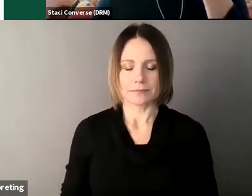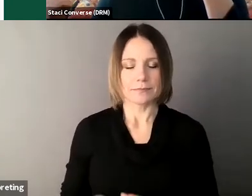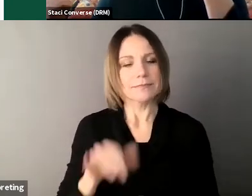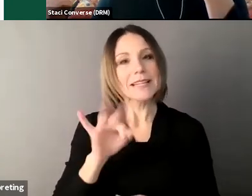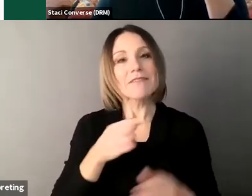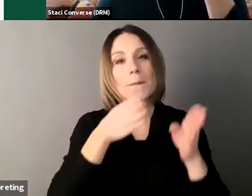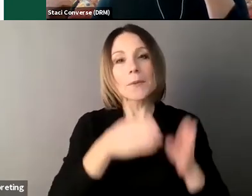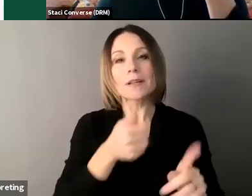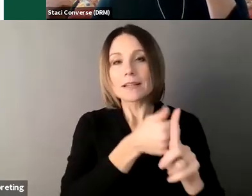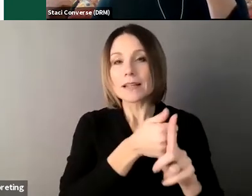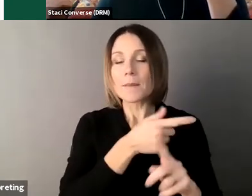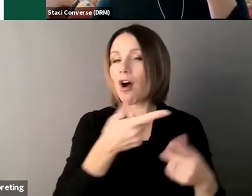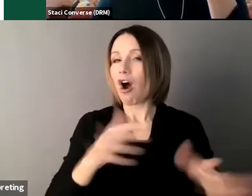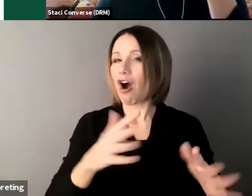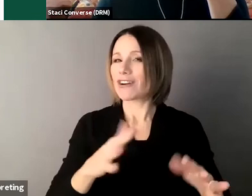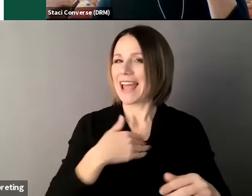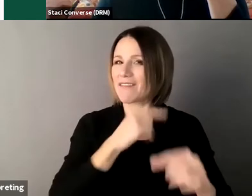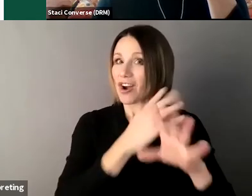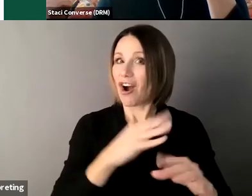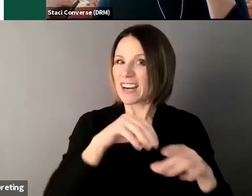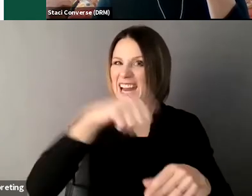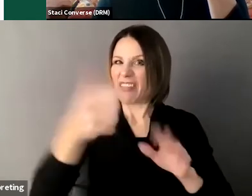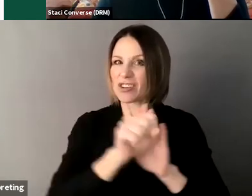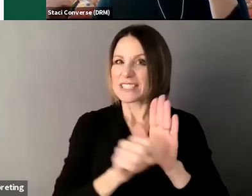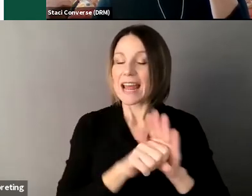in place in another state and then moves to Maine does that guardianship automatically